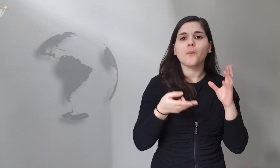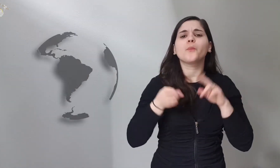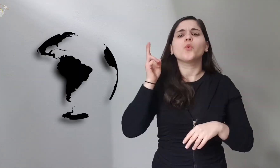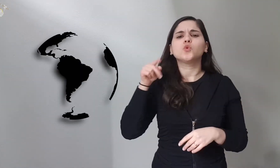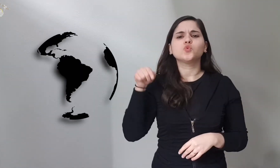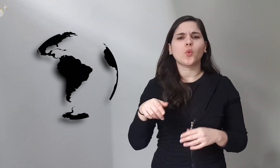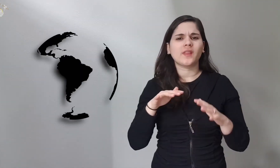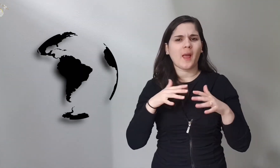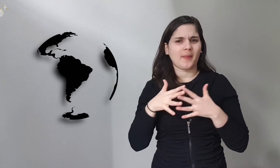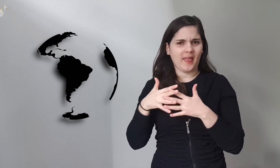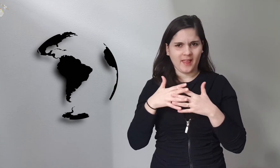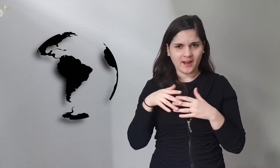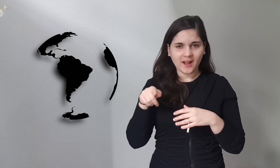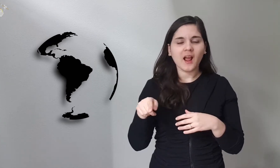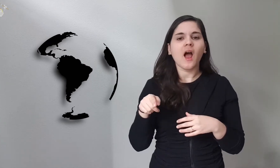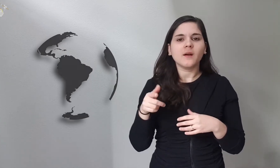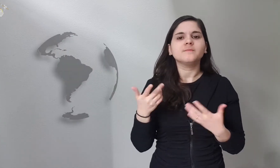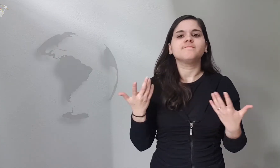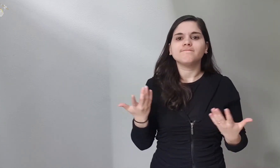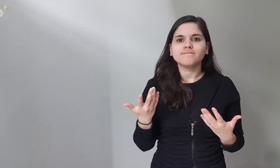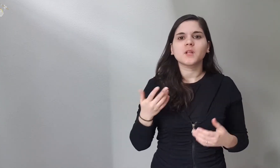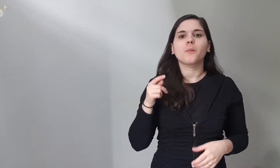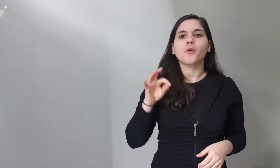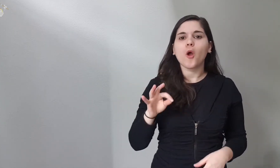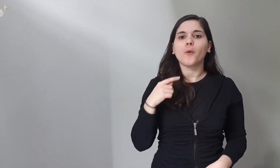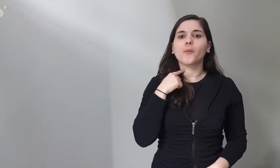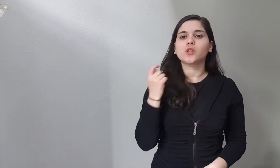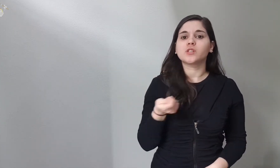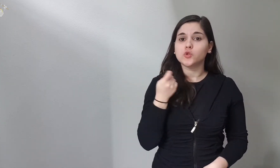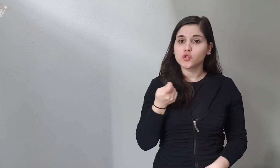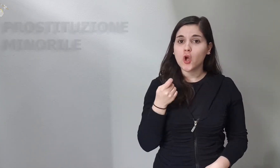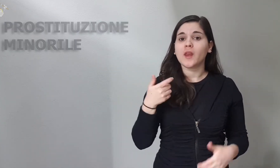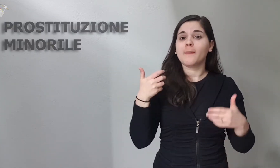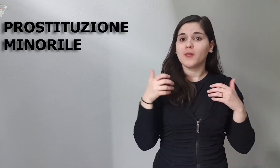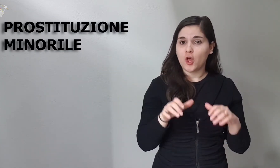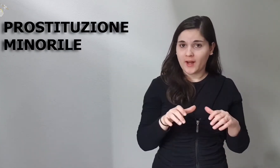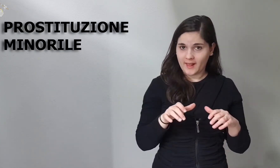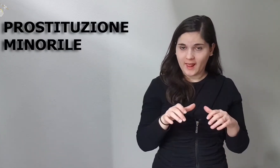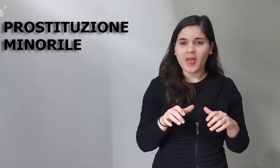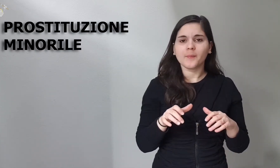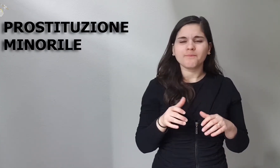child prostitution is on the increase in the world, especially in South America.